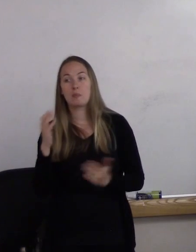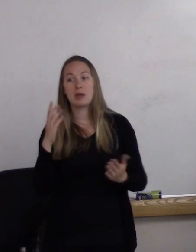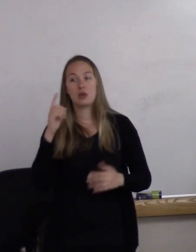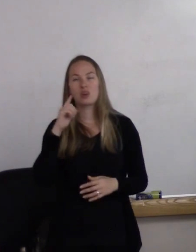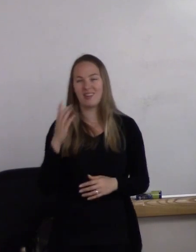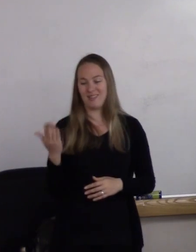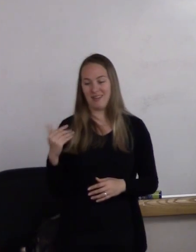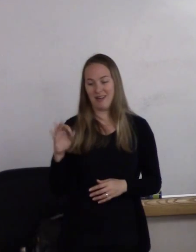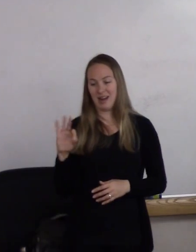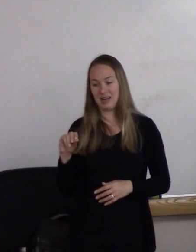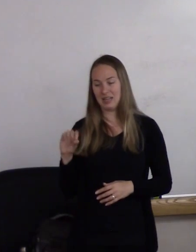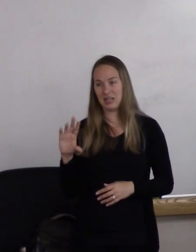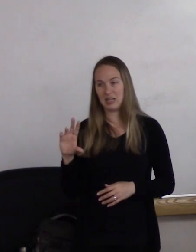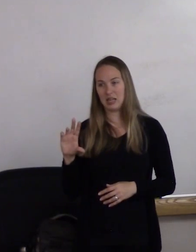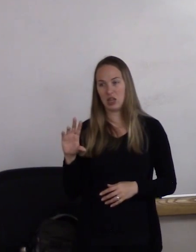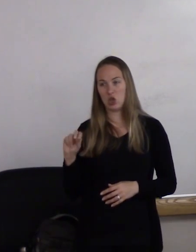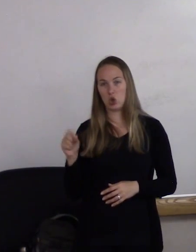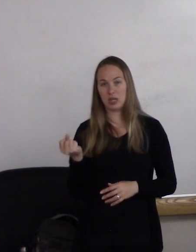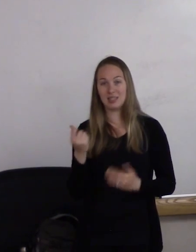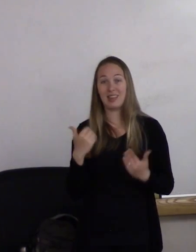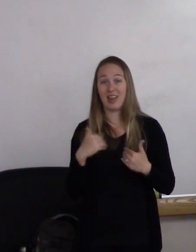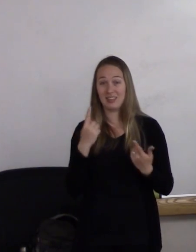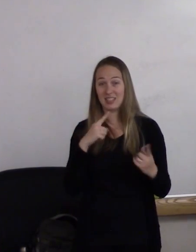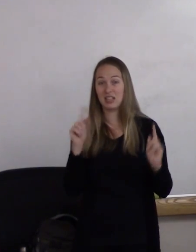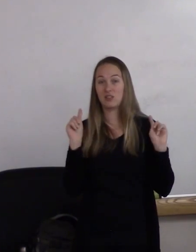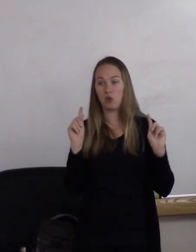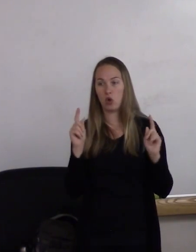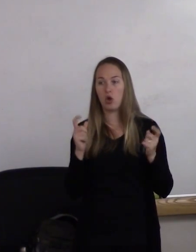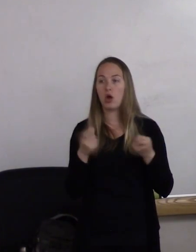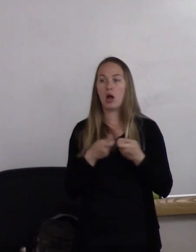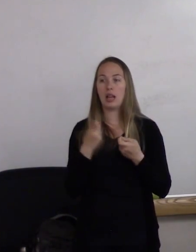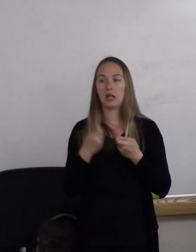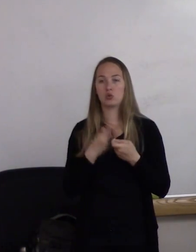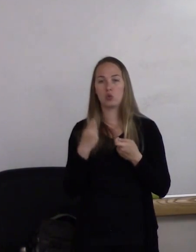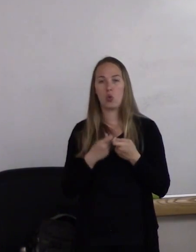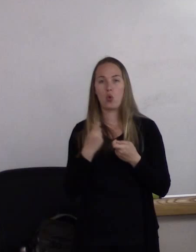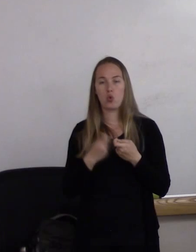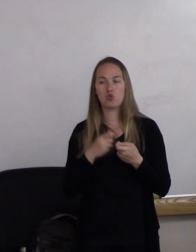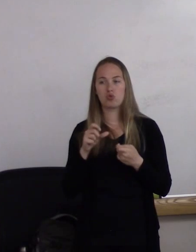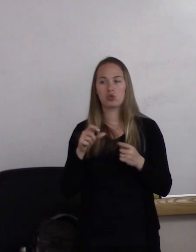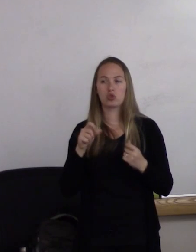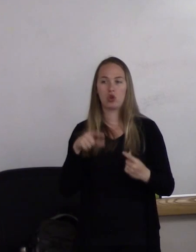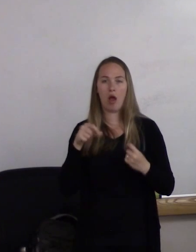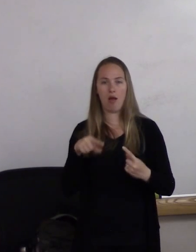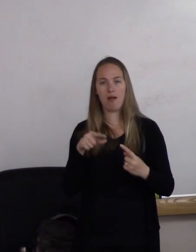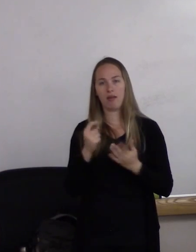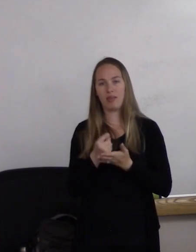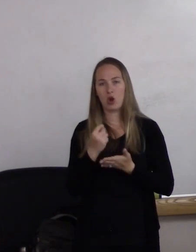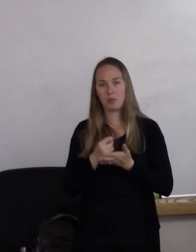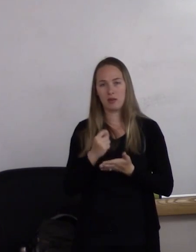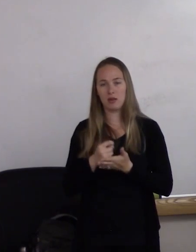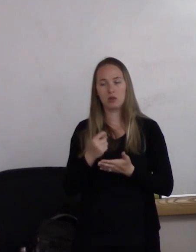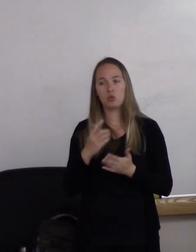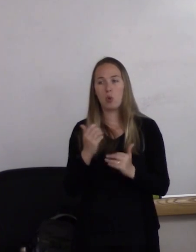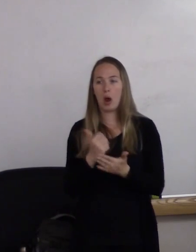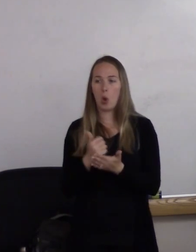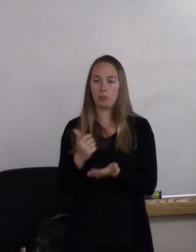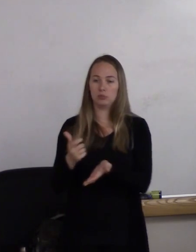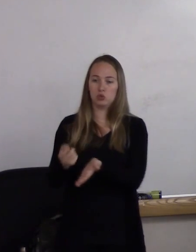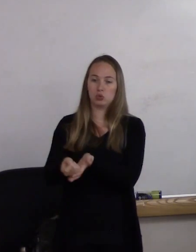there was successful electric convulsive shock therapy for the treatment of homosexuality.